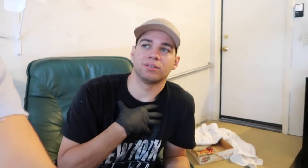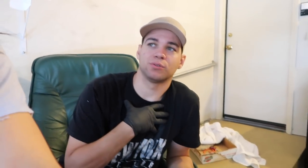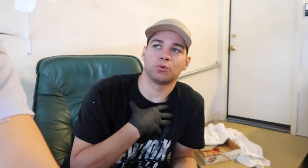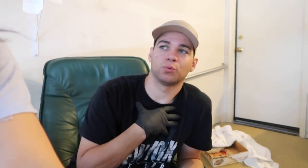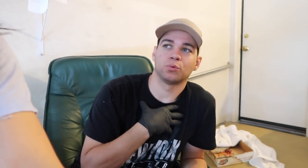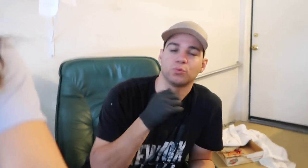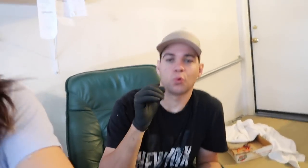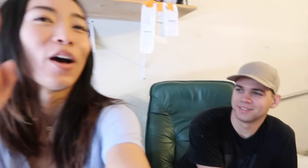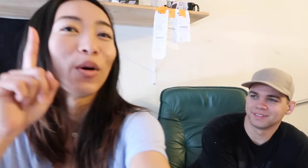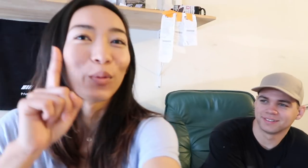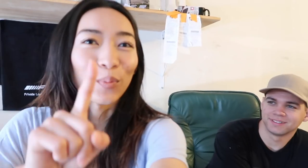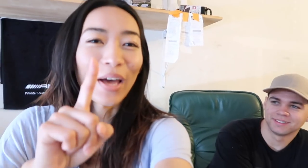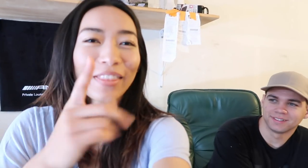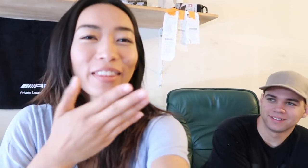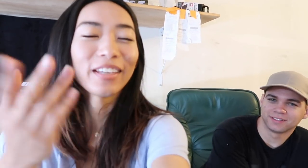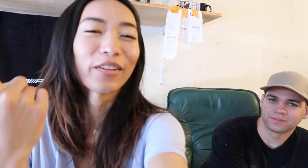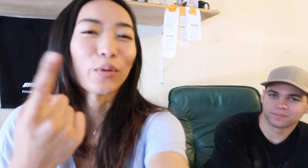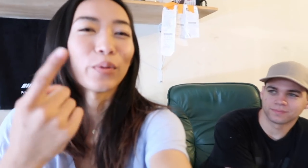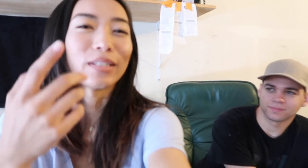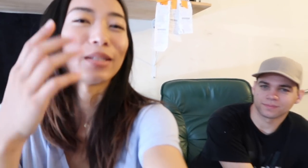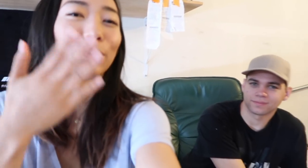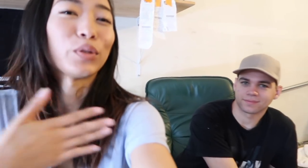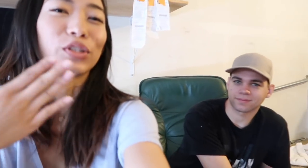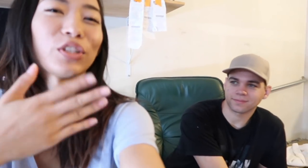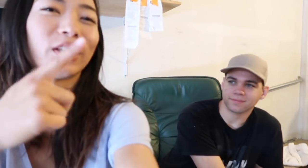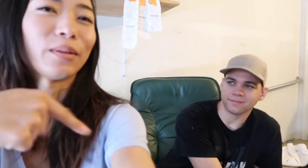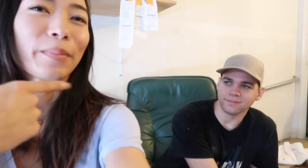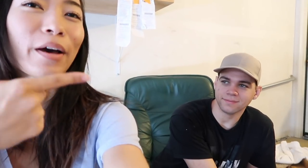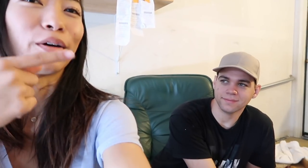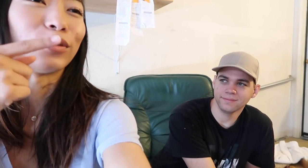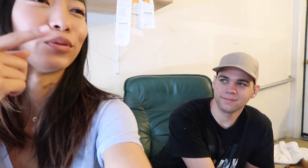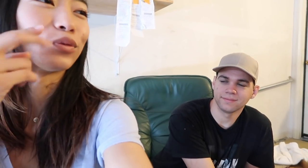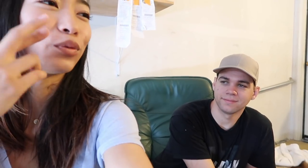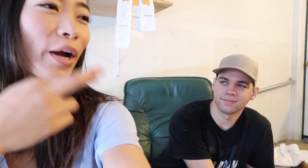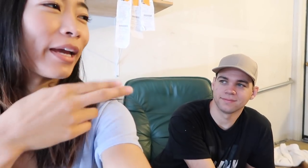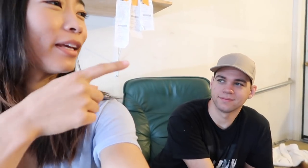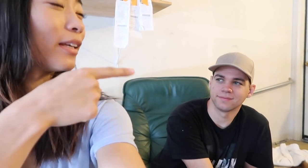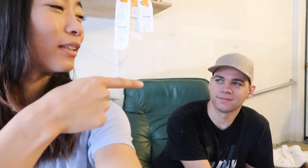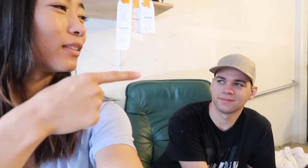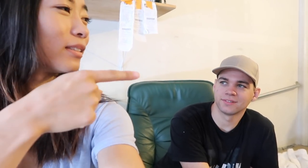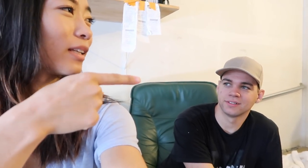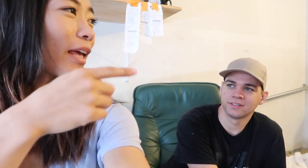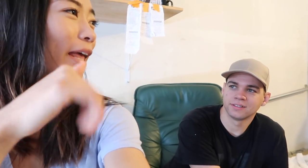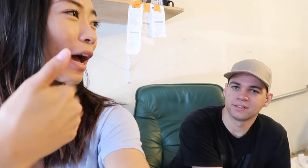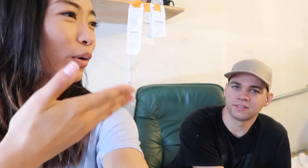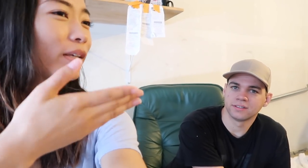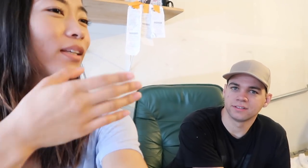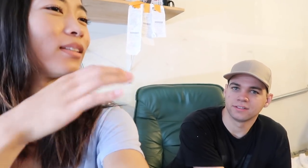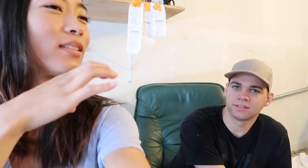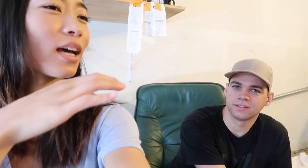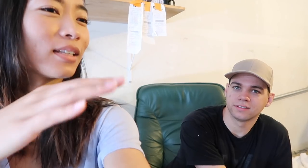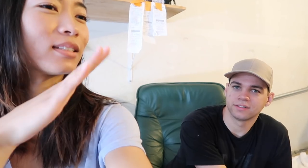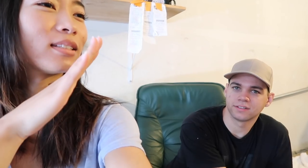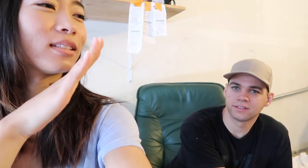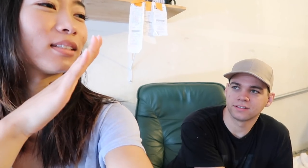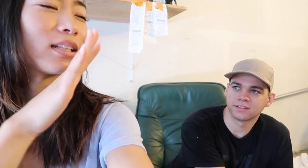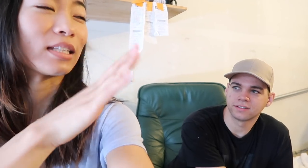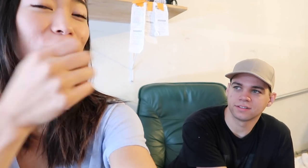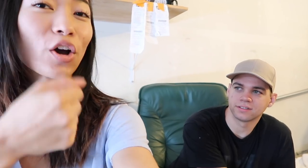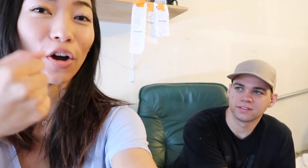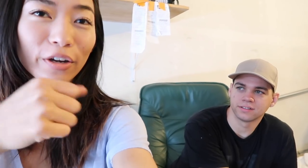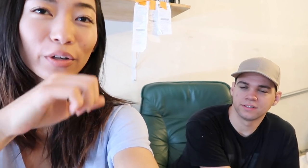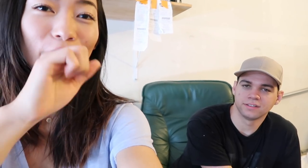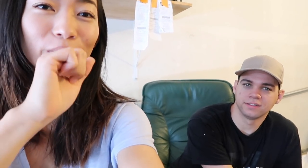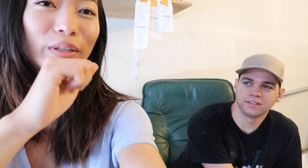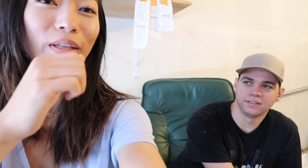E: yeah one thing I've always appreciate about Ryan and how he does his car or he